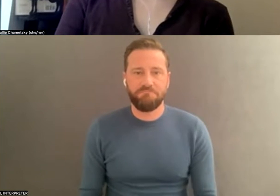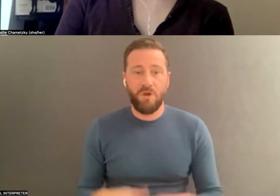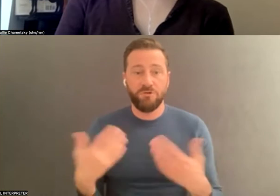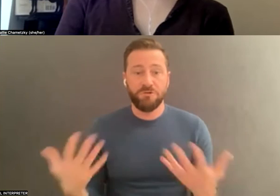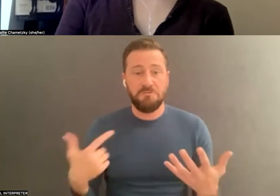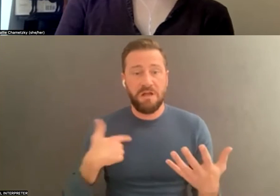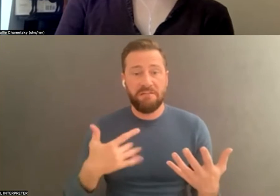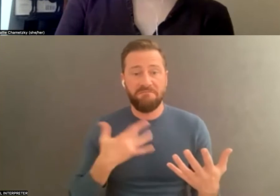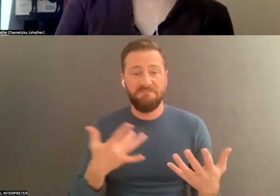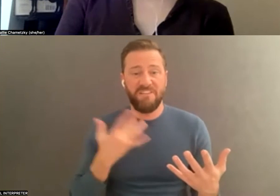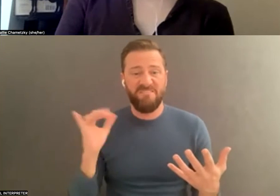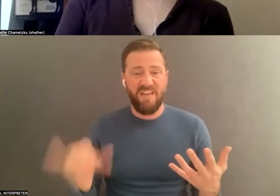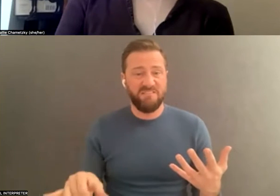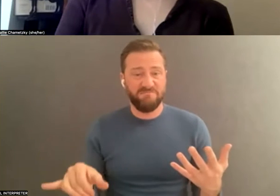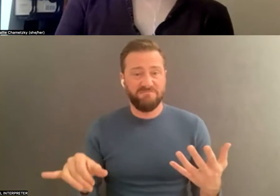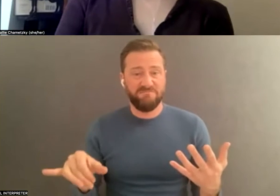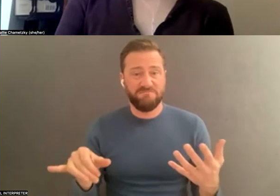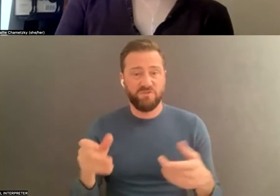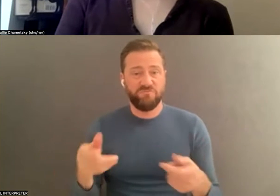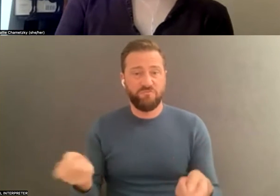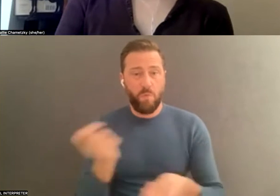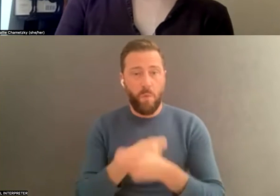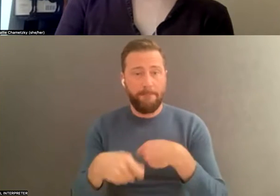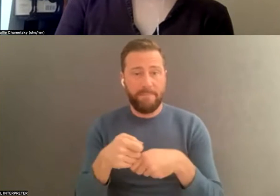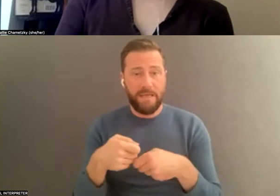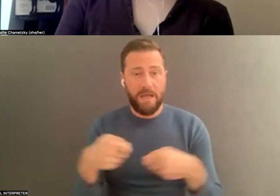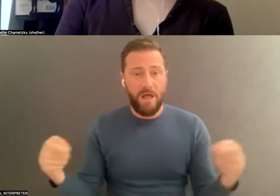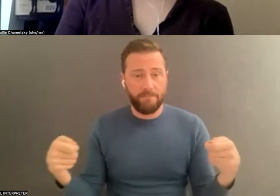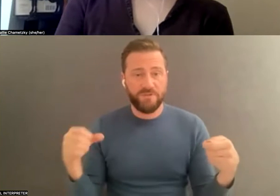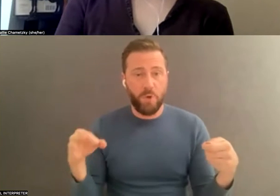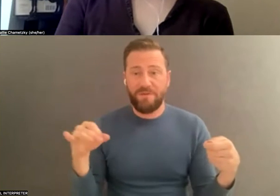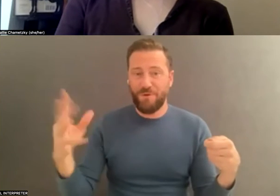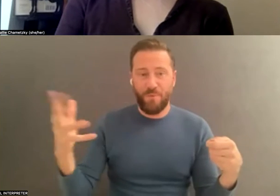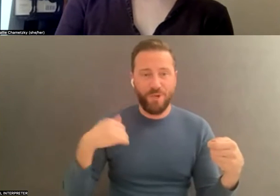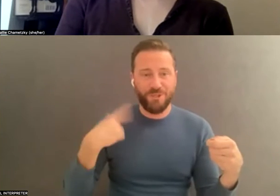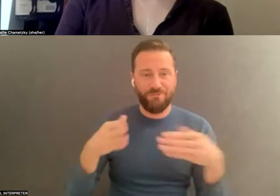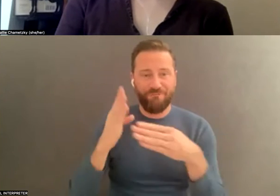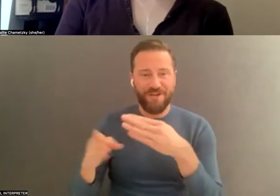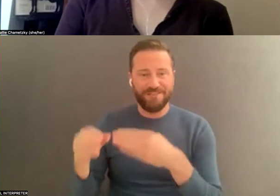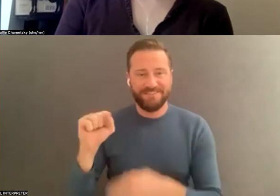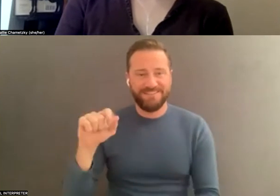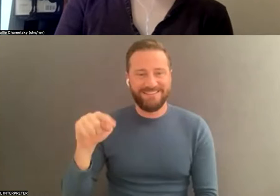wrapping up, so if you want to take us out, Stephanie . Thank you all so much for listening, and again I